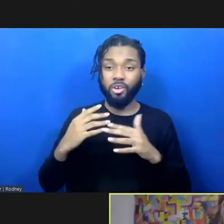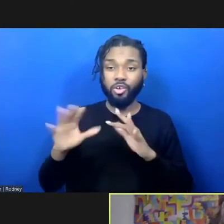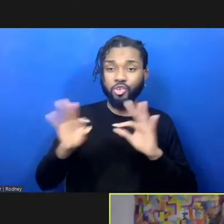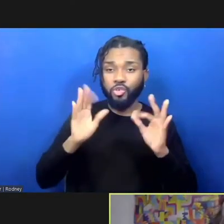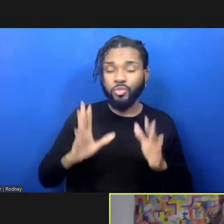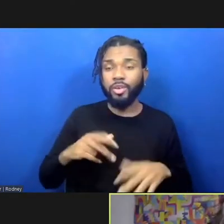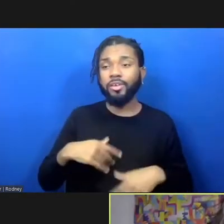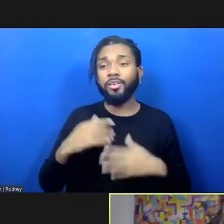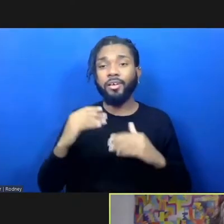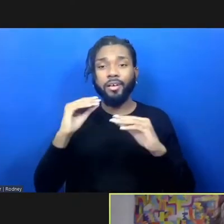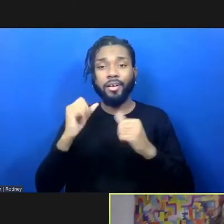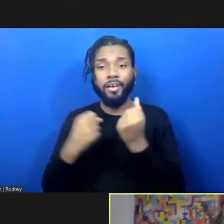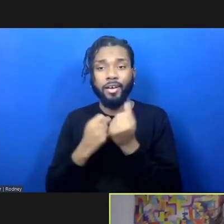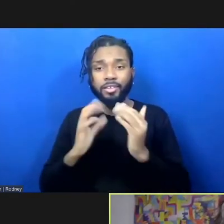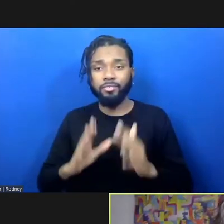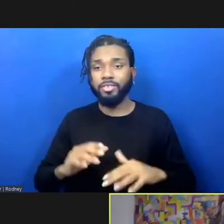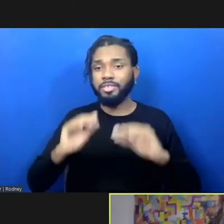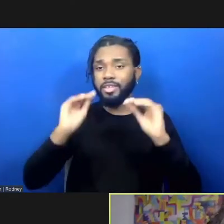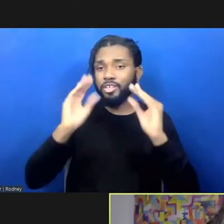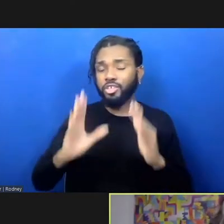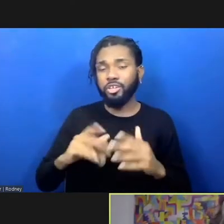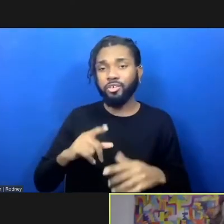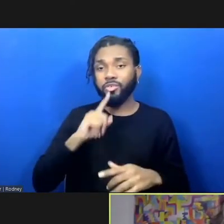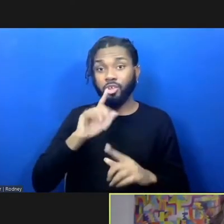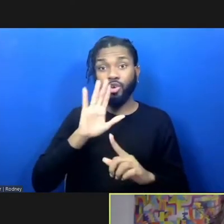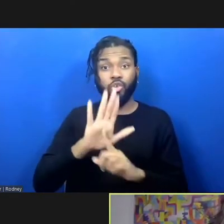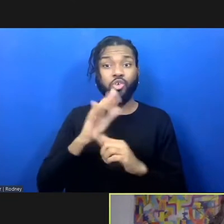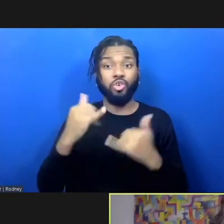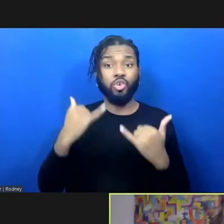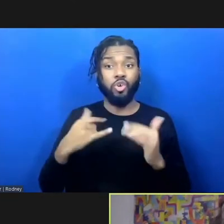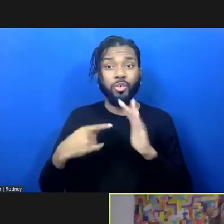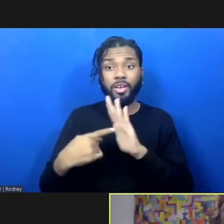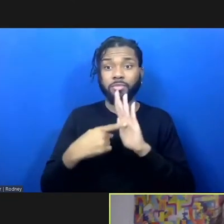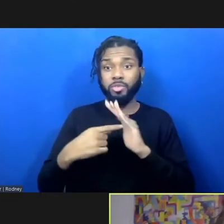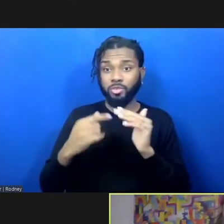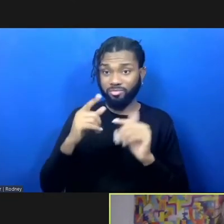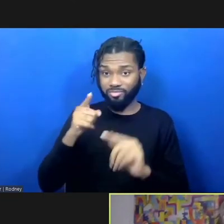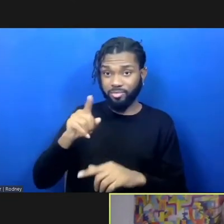And definitely, her current exhibition at The Shed is a testament to her talent